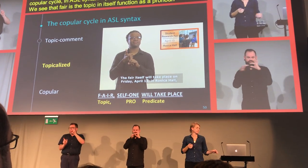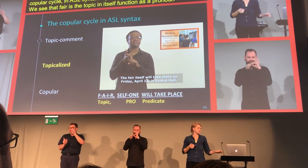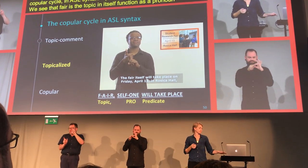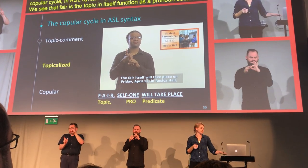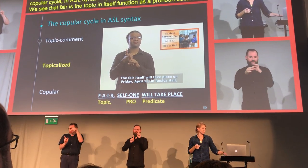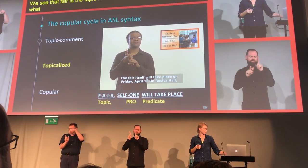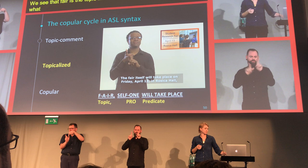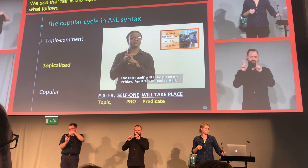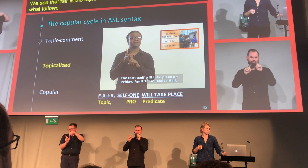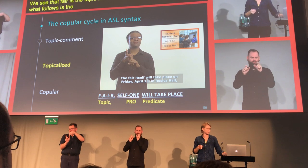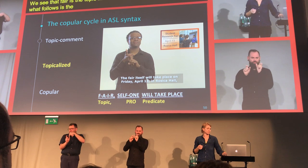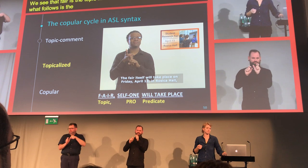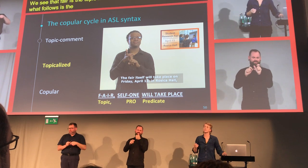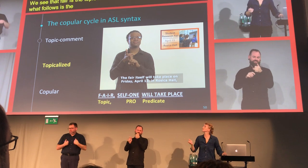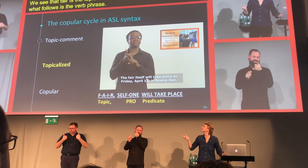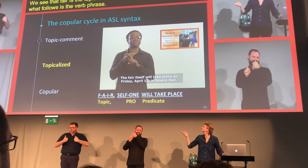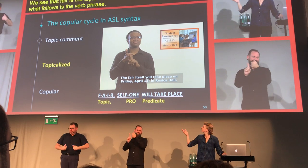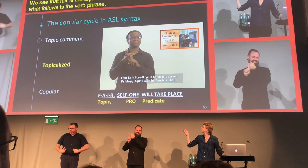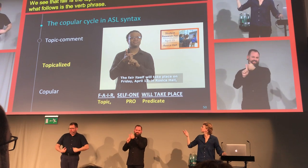Watch this video please.